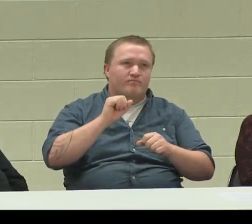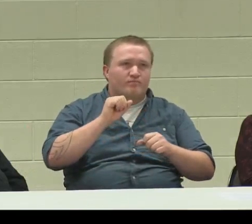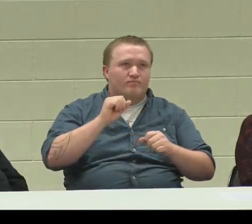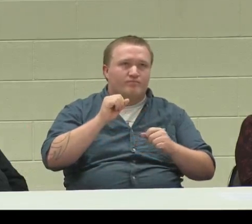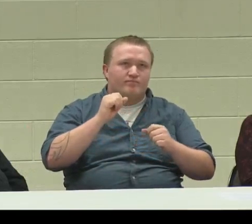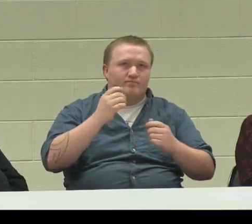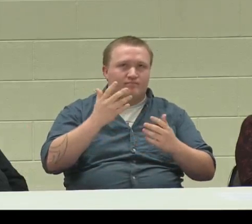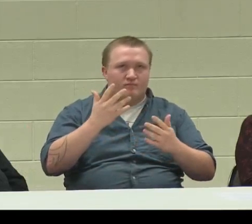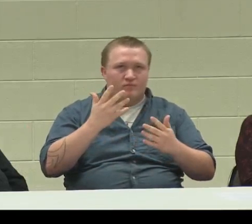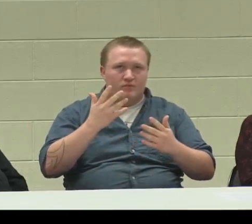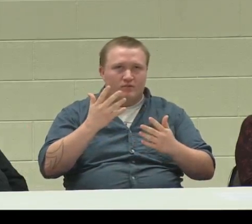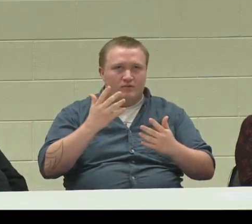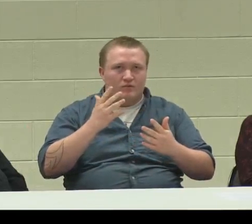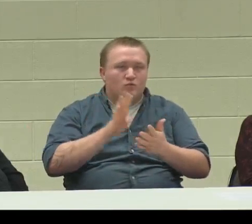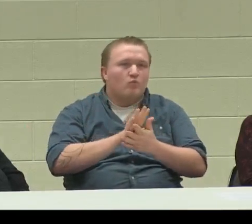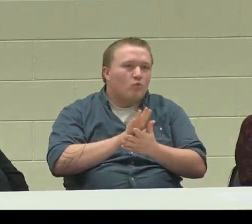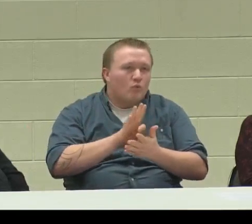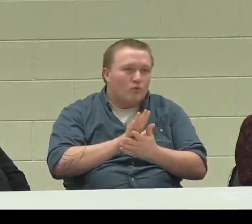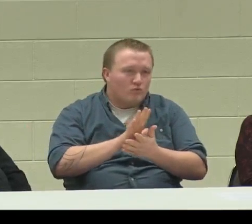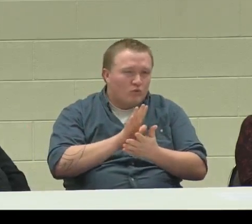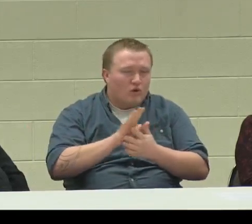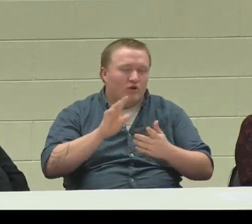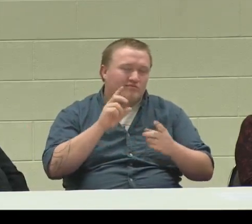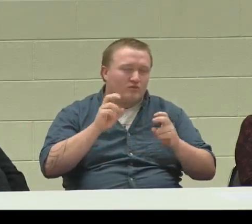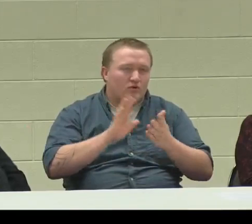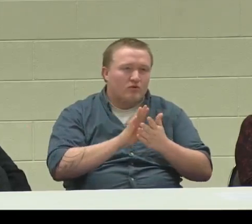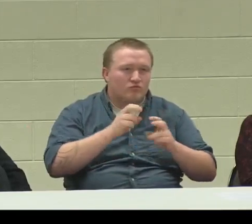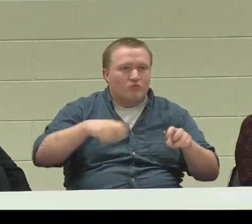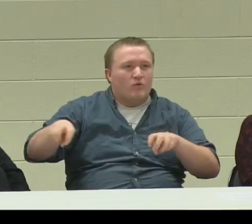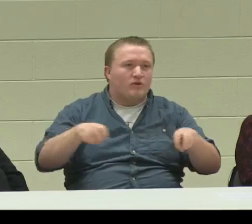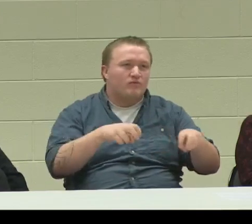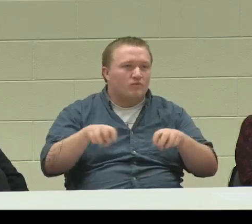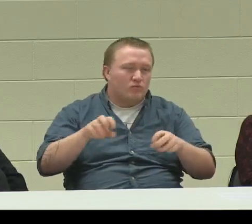but not really worked, but it was kind of like a school,